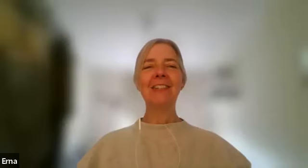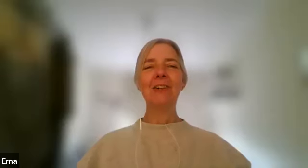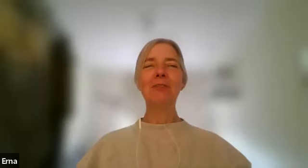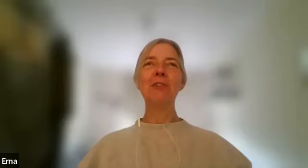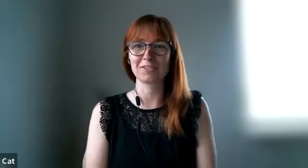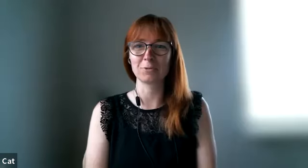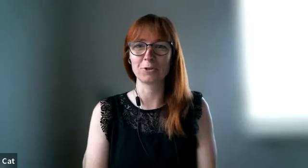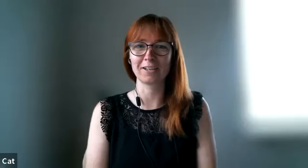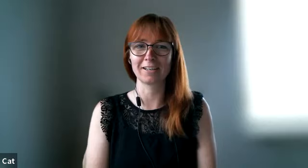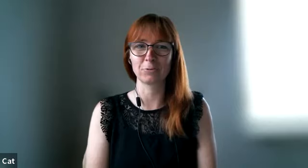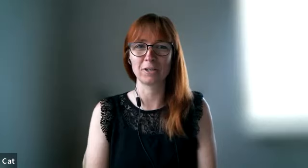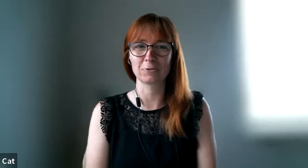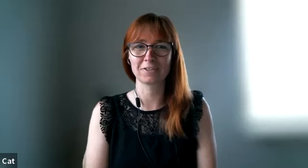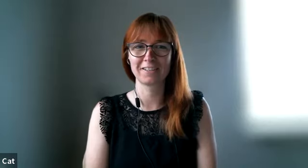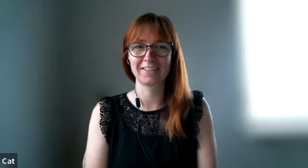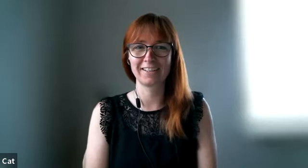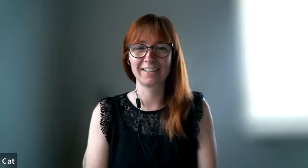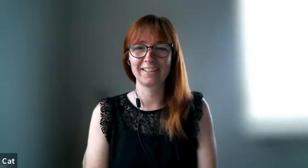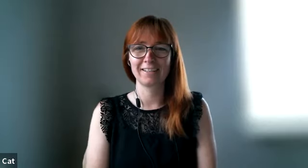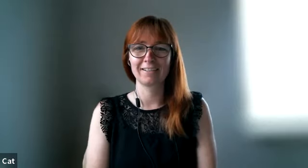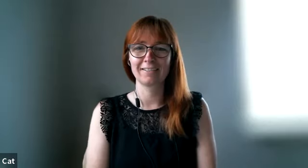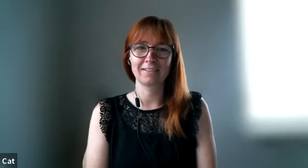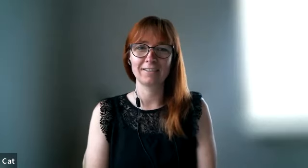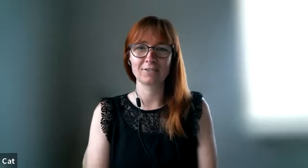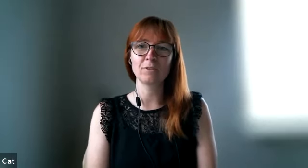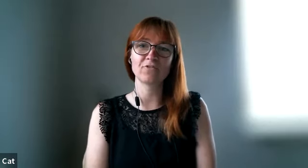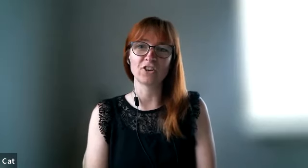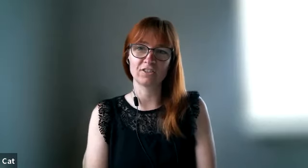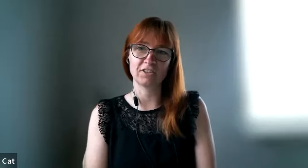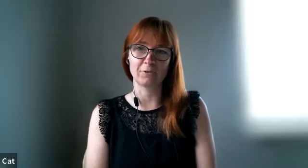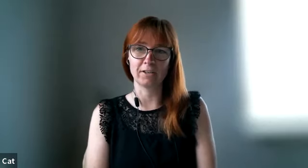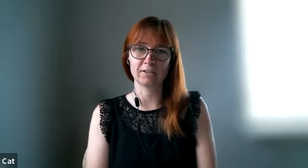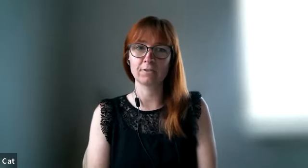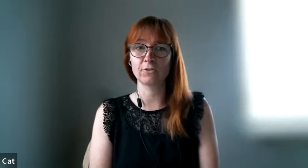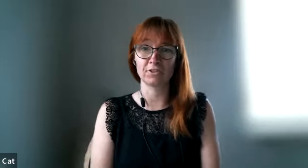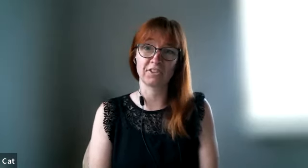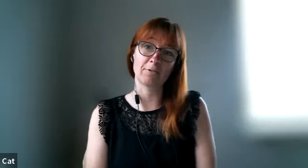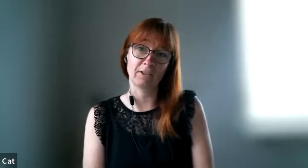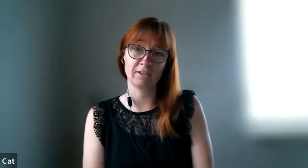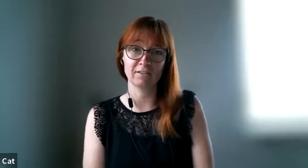don't have voluntarily voluntarily it's only voluntary it's not voluntarily is it